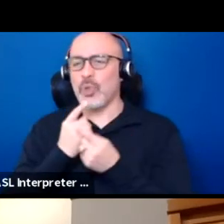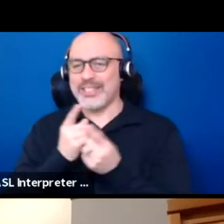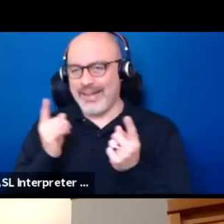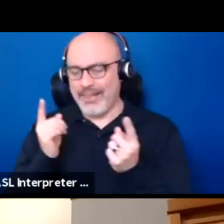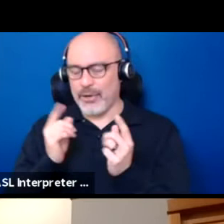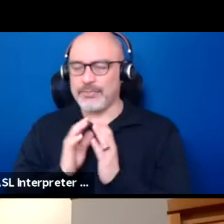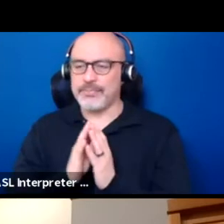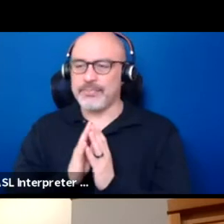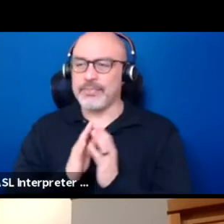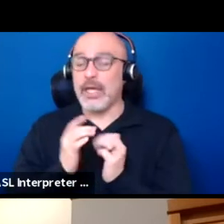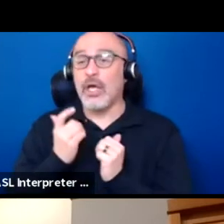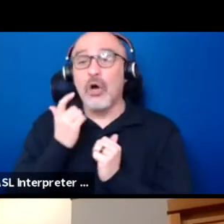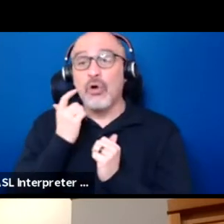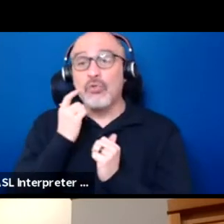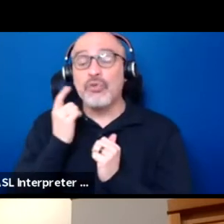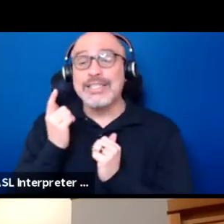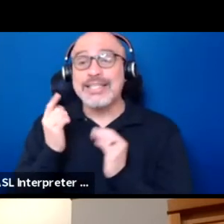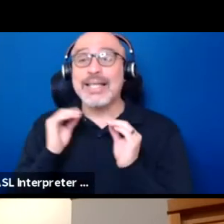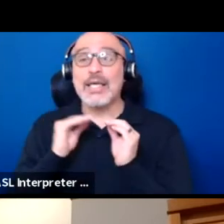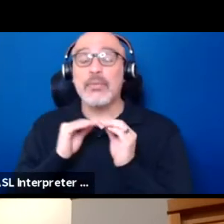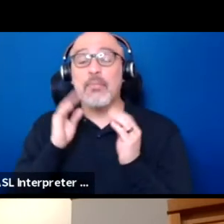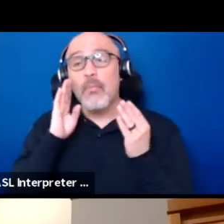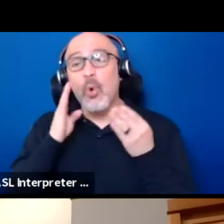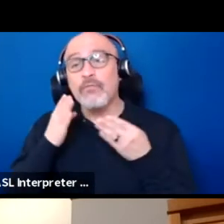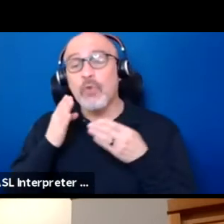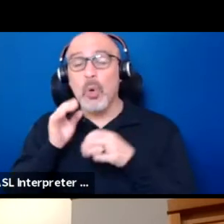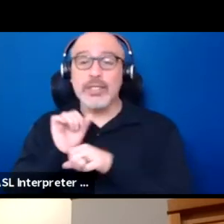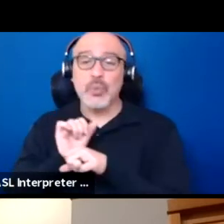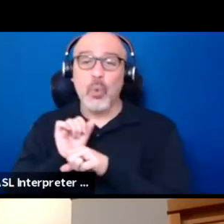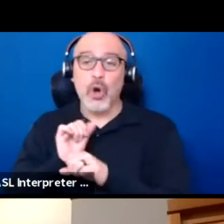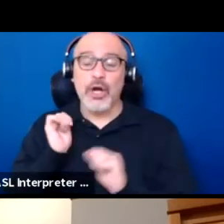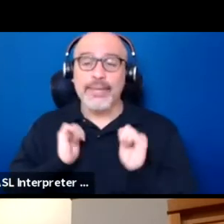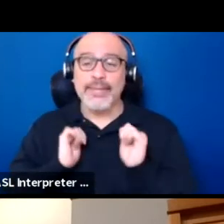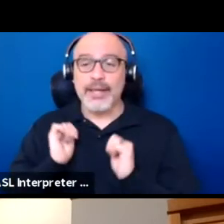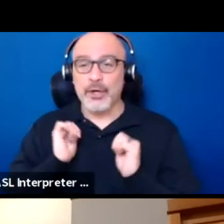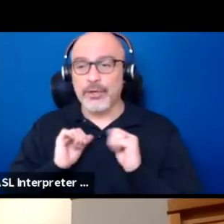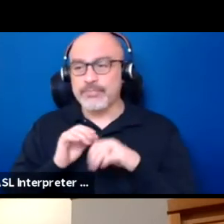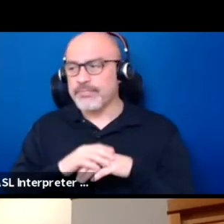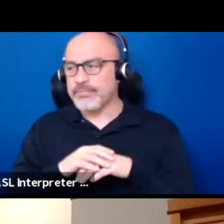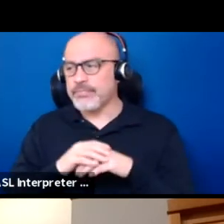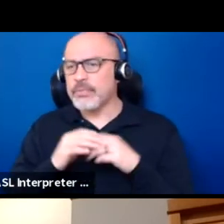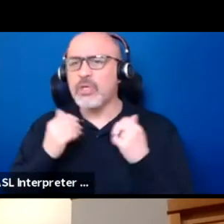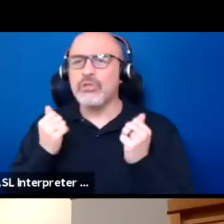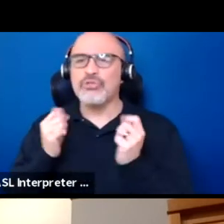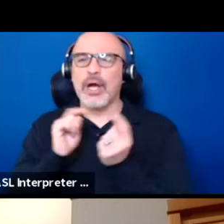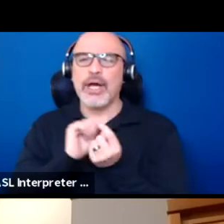I've recently done a little more focused work in theater, trying to translate our traditional stories